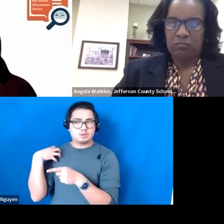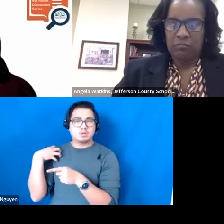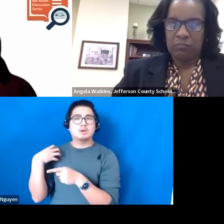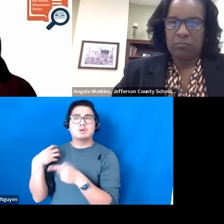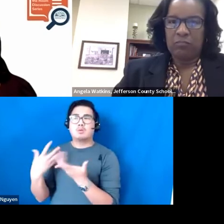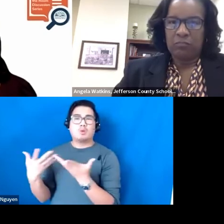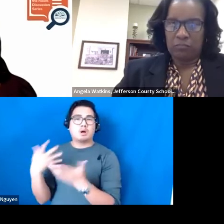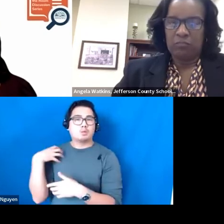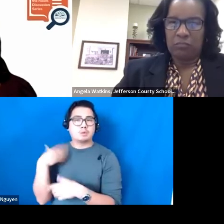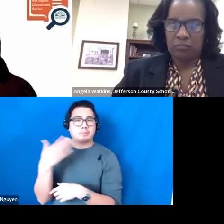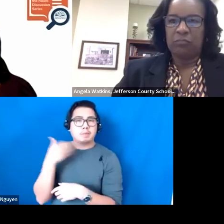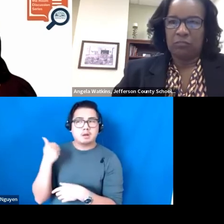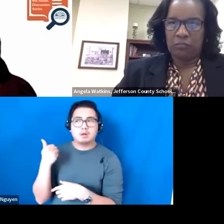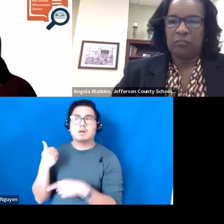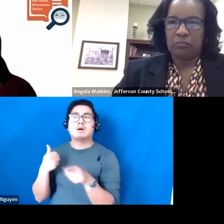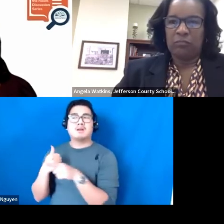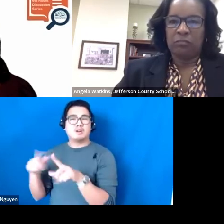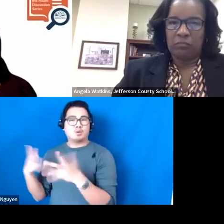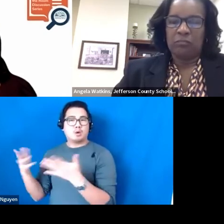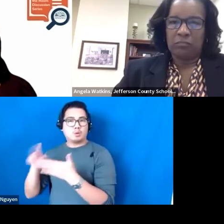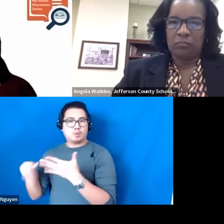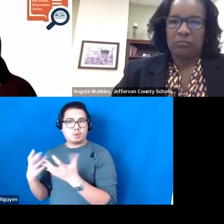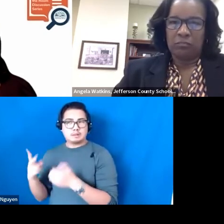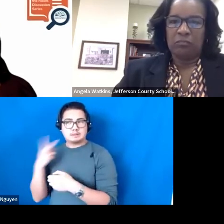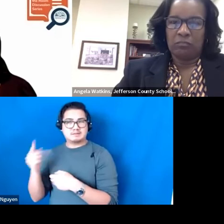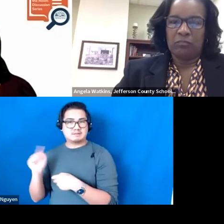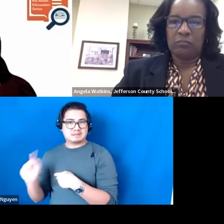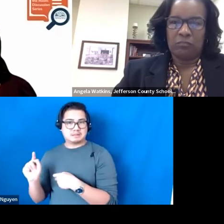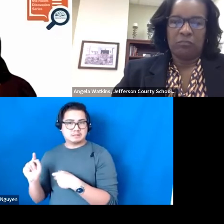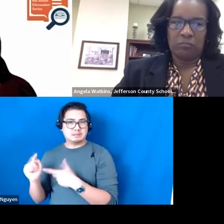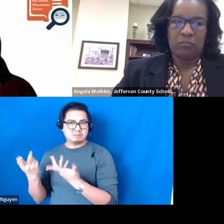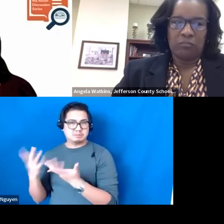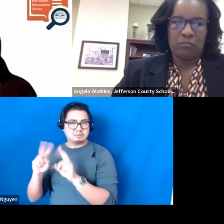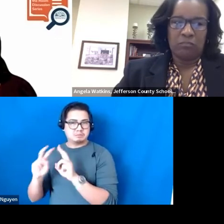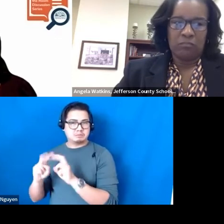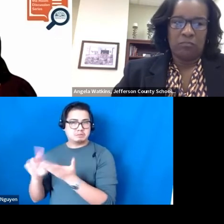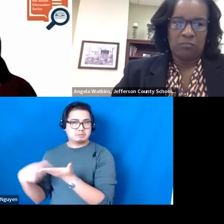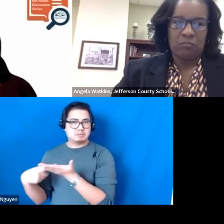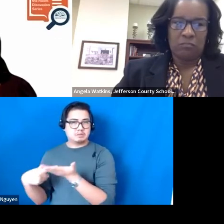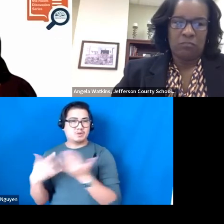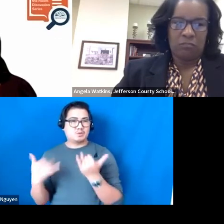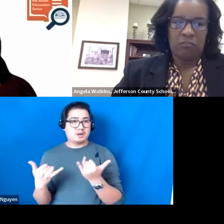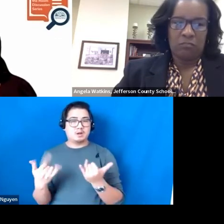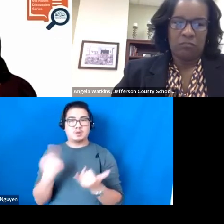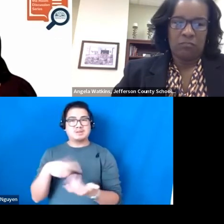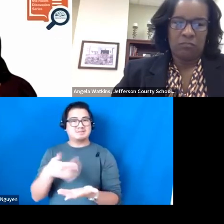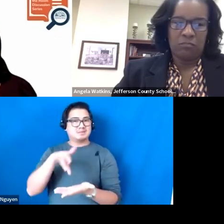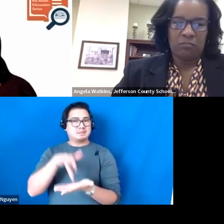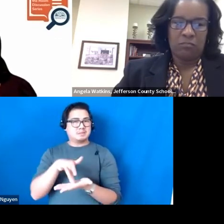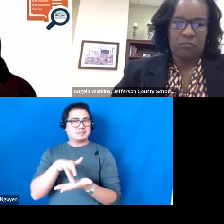This is what we really want to see. And I think that right now, we are in that middle column right now in "average"